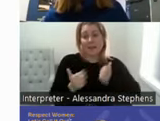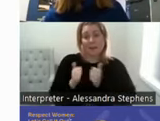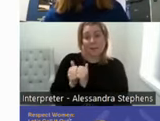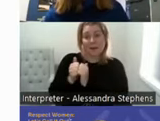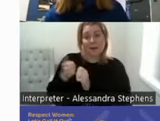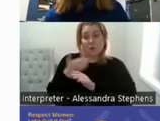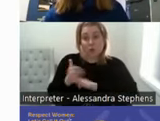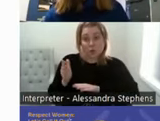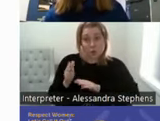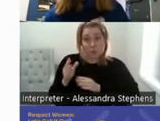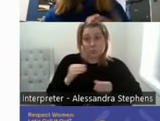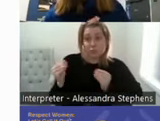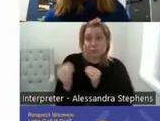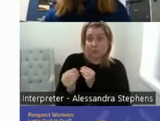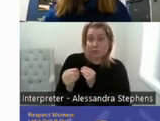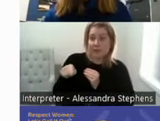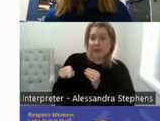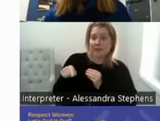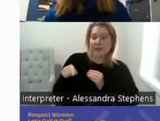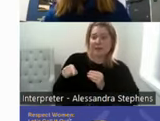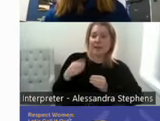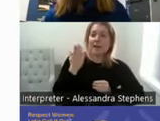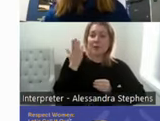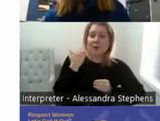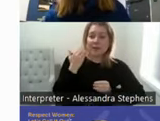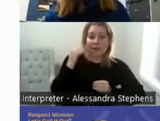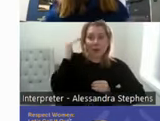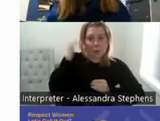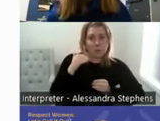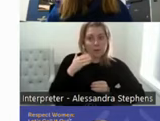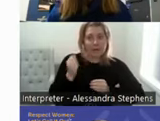worked with a lady who had had a hysterectomy 20 years before and her partner died.